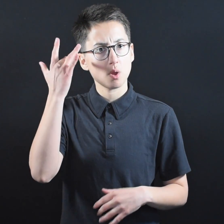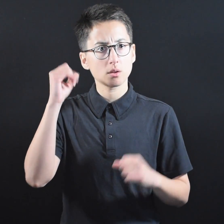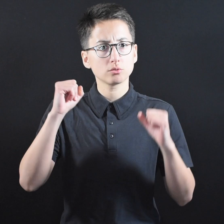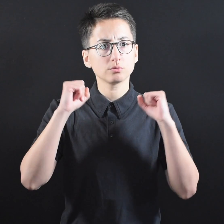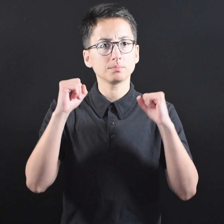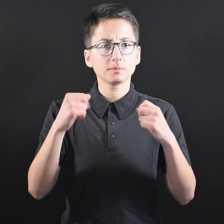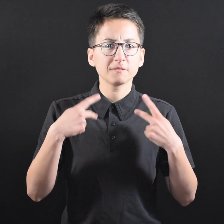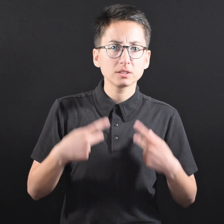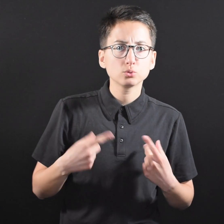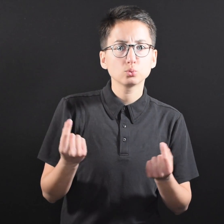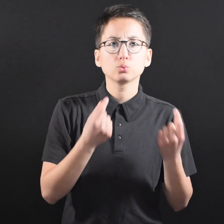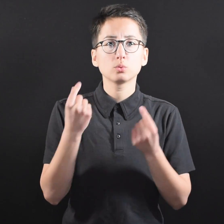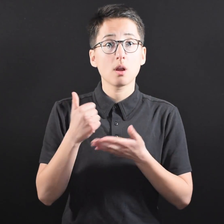Here’s why: ●